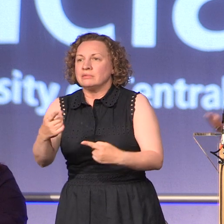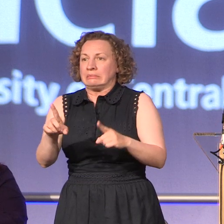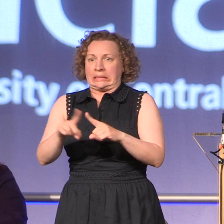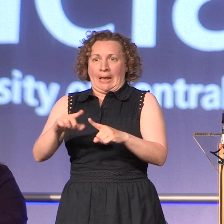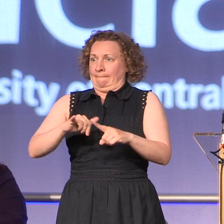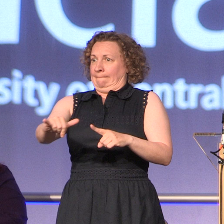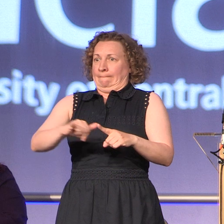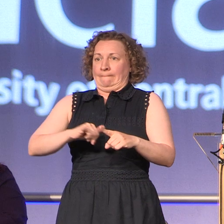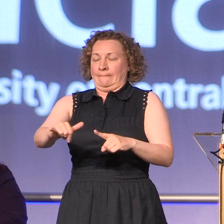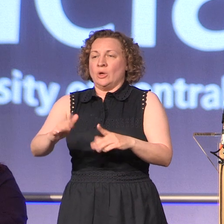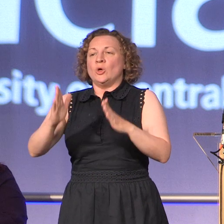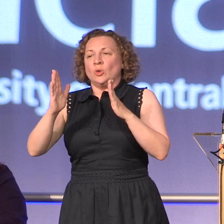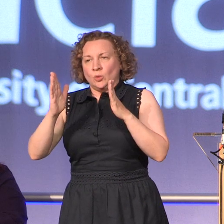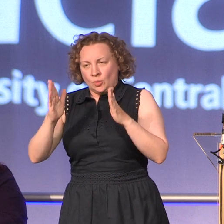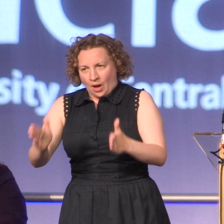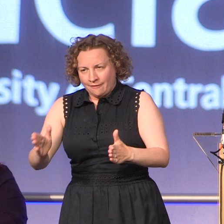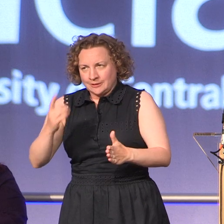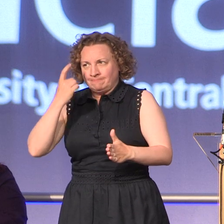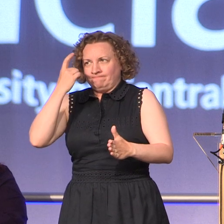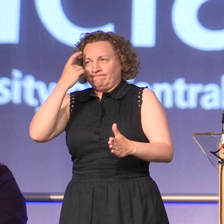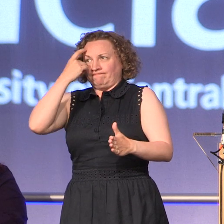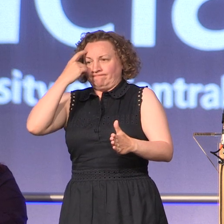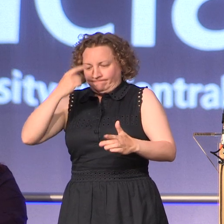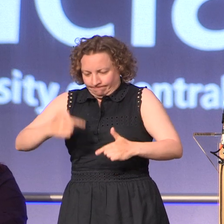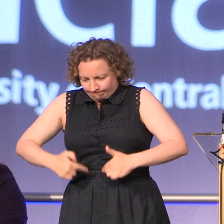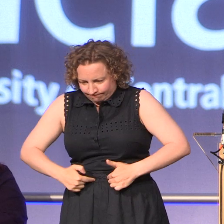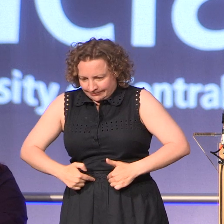always have to go back to that little burning fire that you all have inside